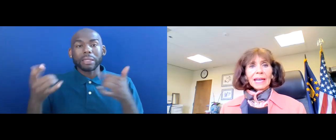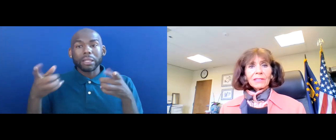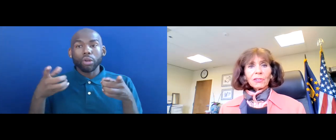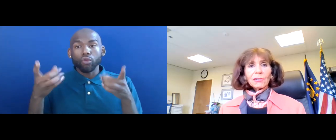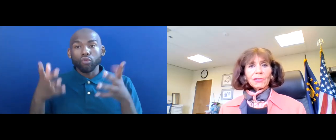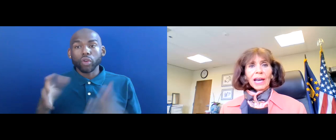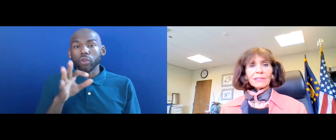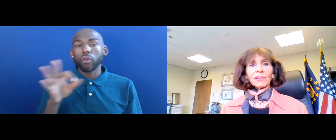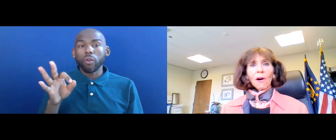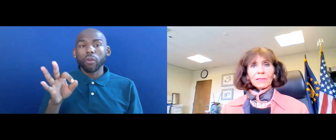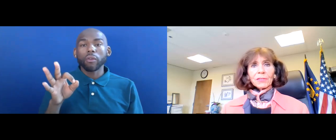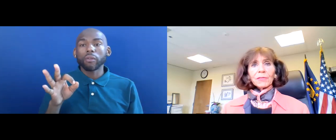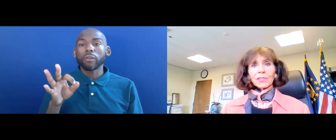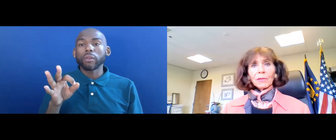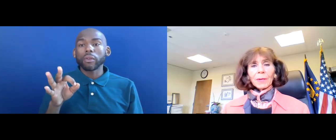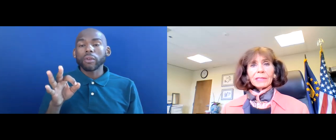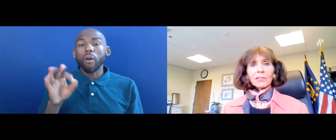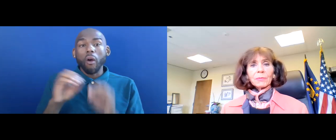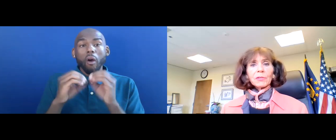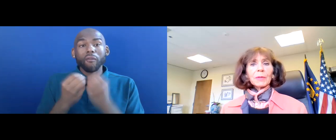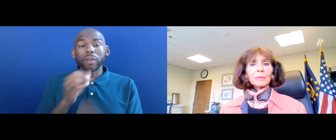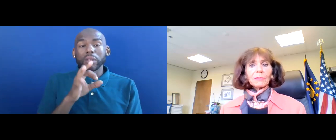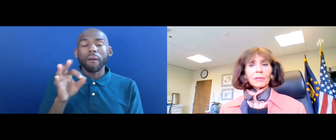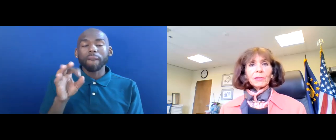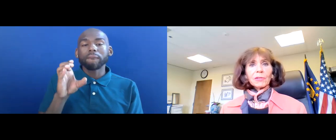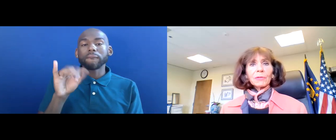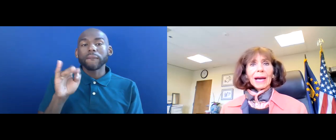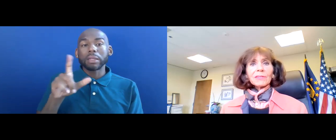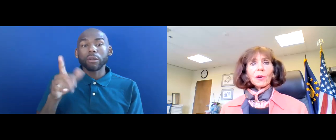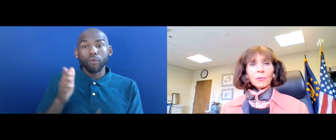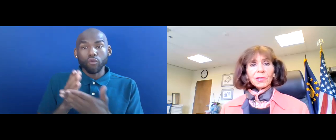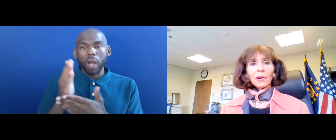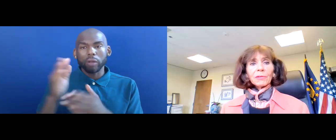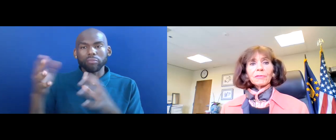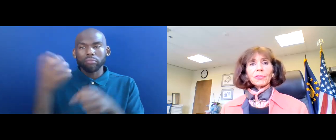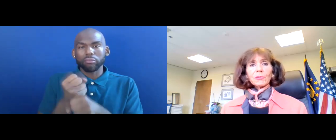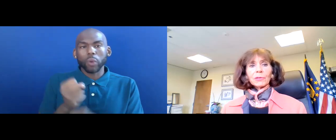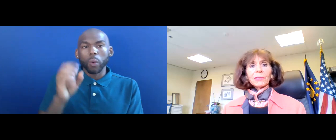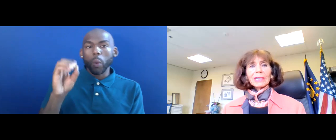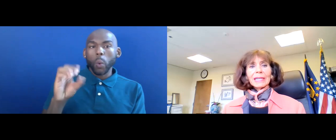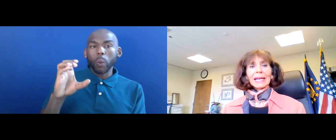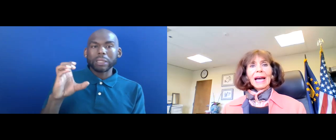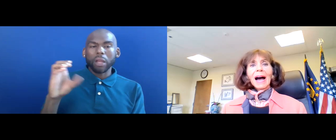THE HHS OFFICE OF CIVIL RIGHTS WHICH WE REFER TO AS OCR FOR SHORT.